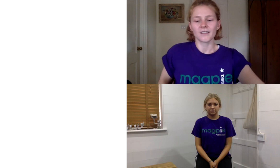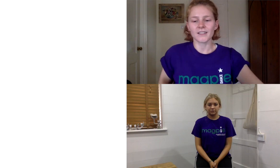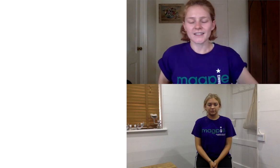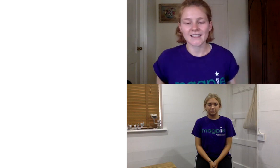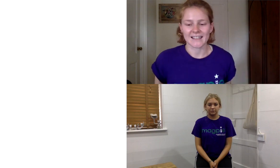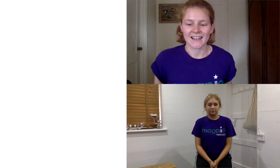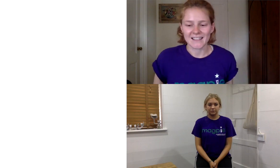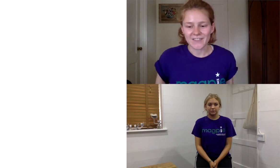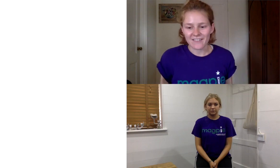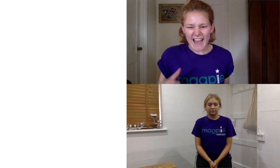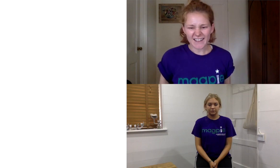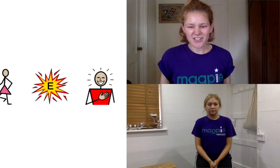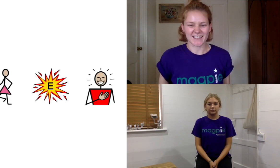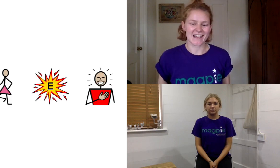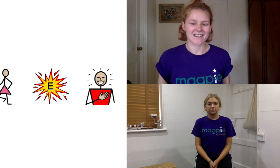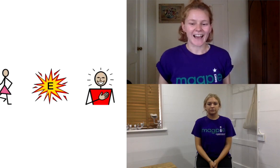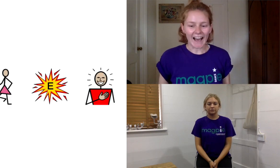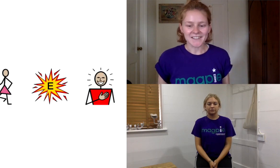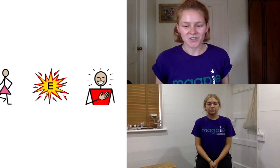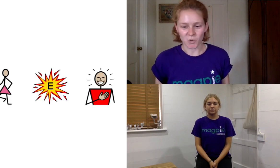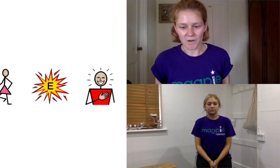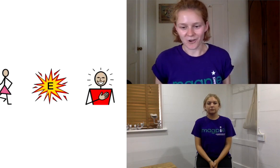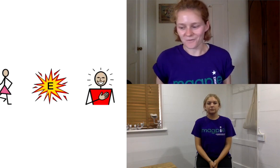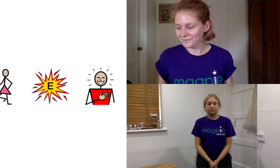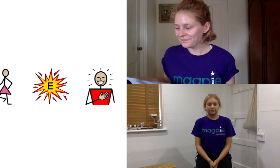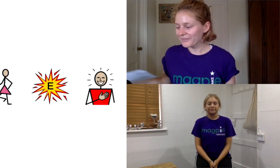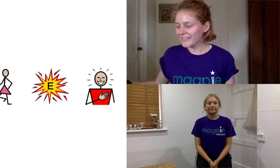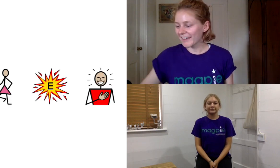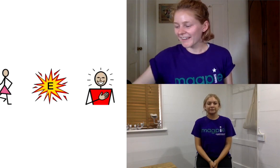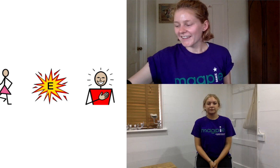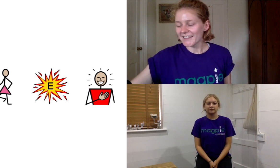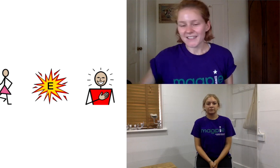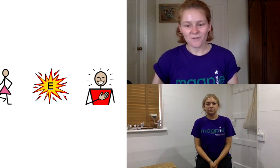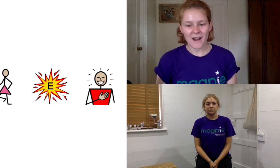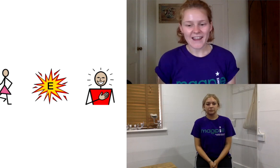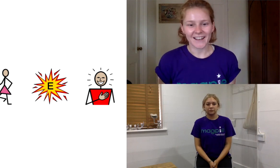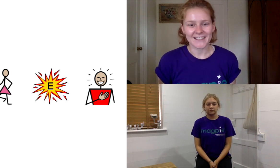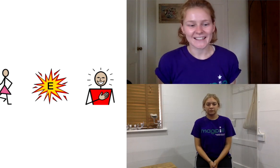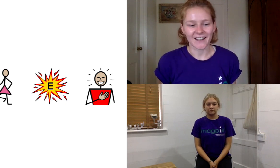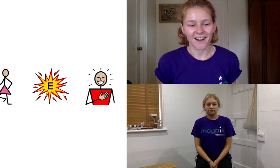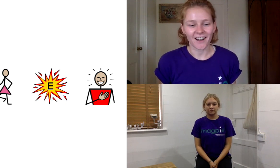so dancing is very energetic and joyful so we are going to learn our